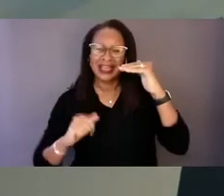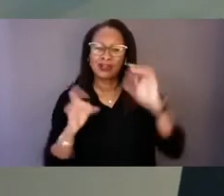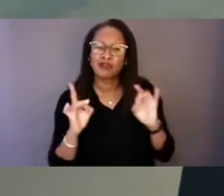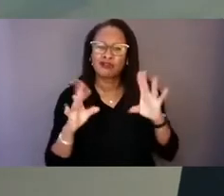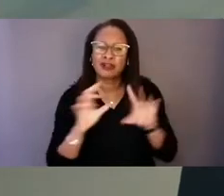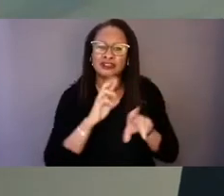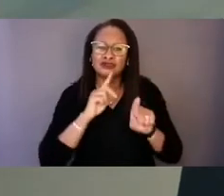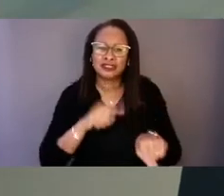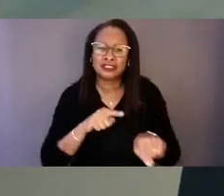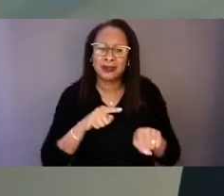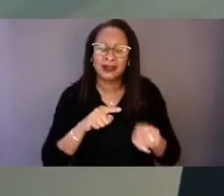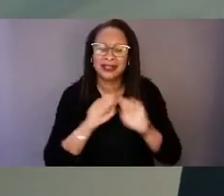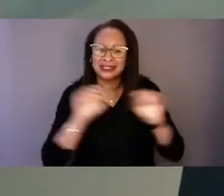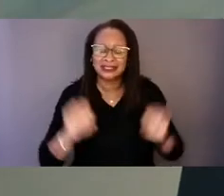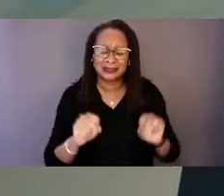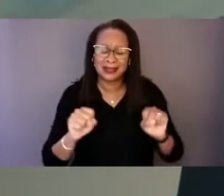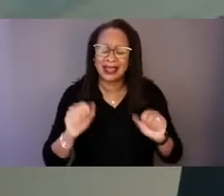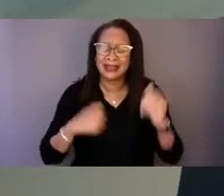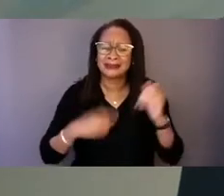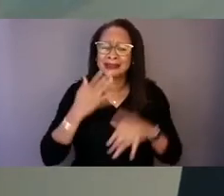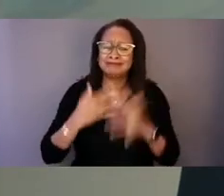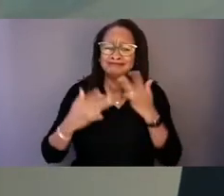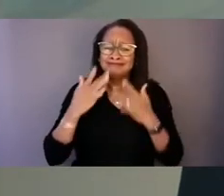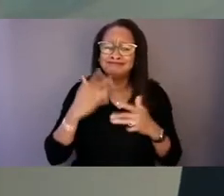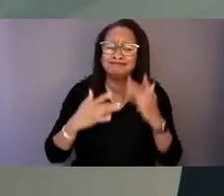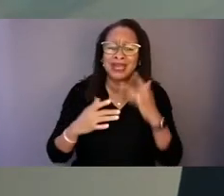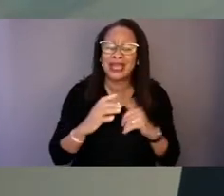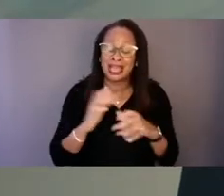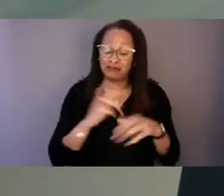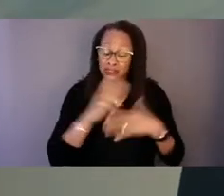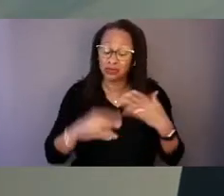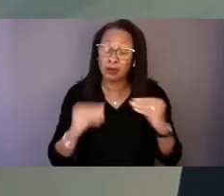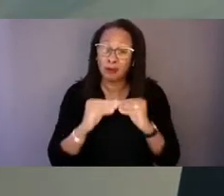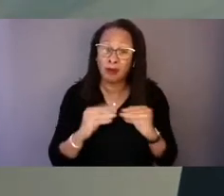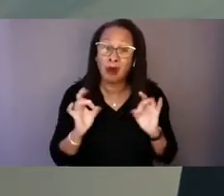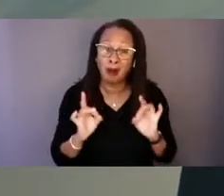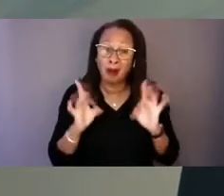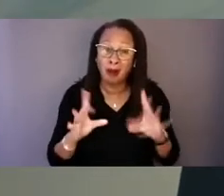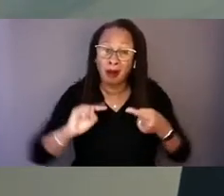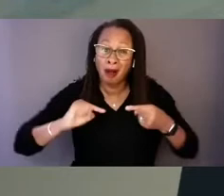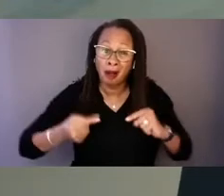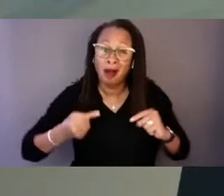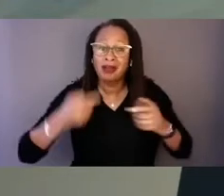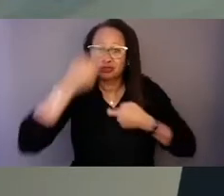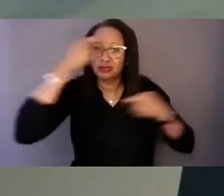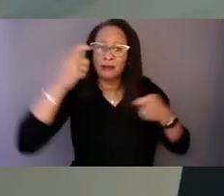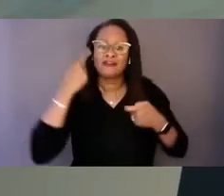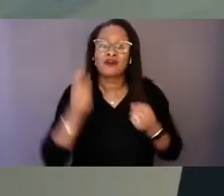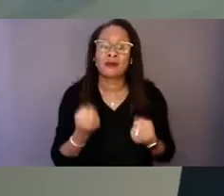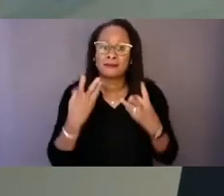and resulted in more harm and trauma for many, including many populations historically underreached